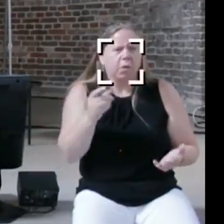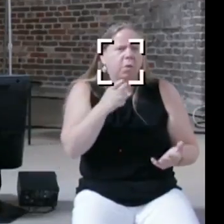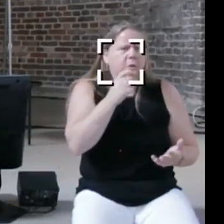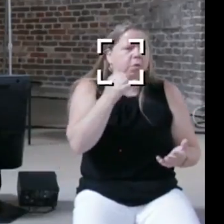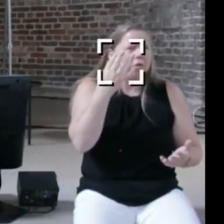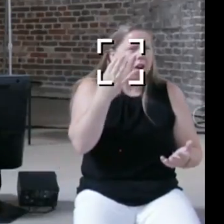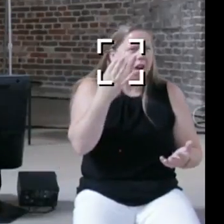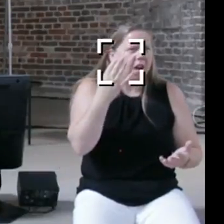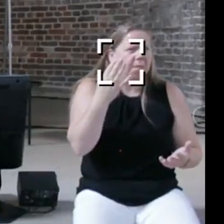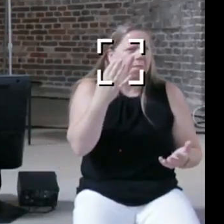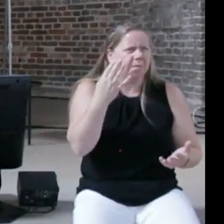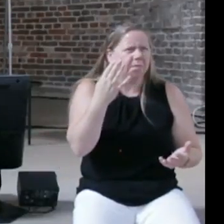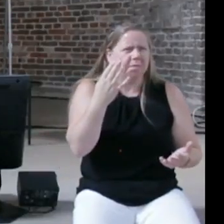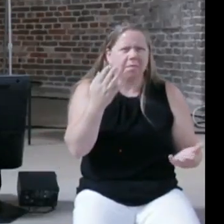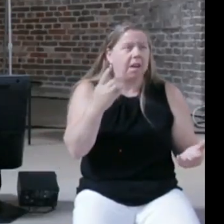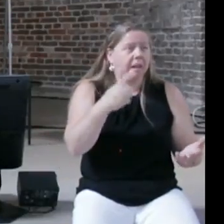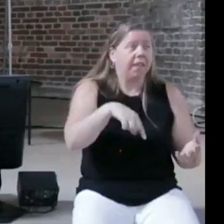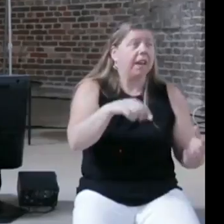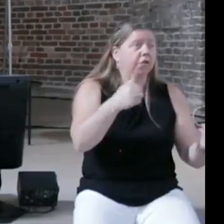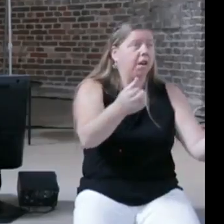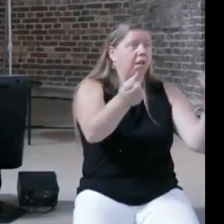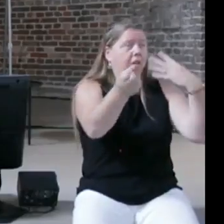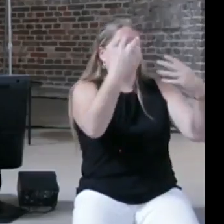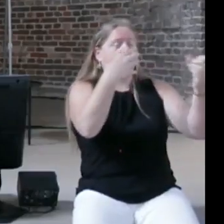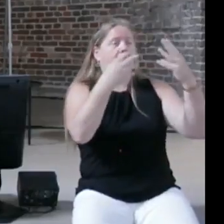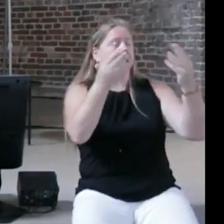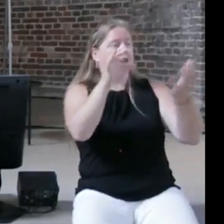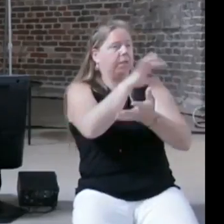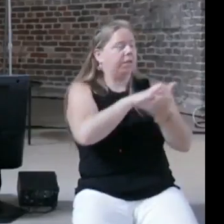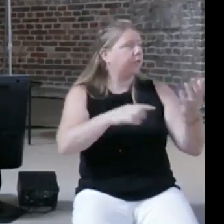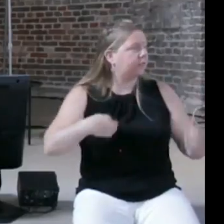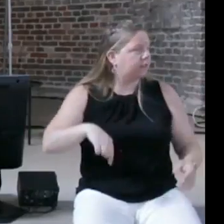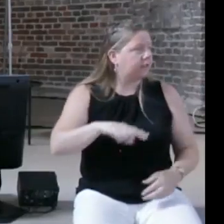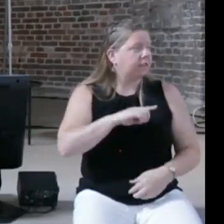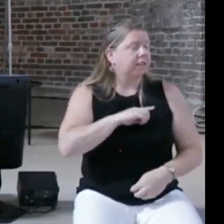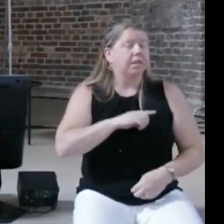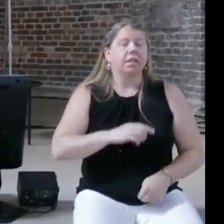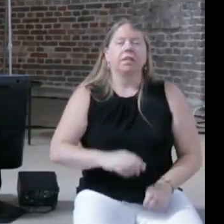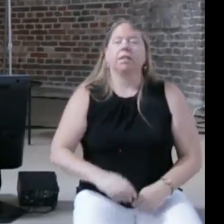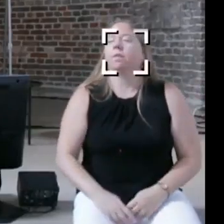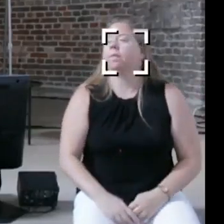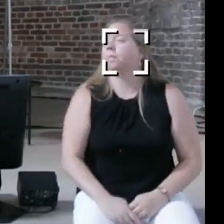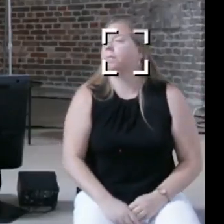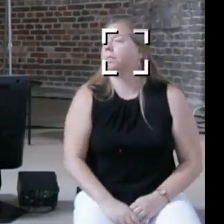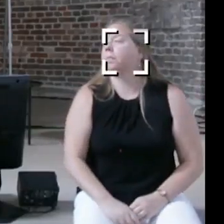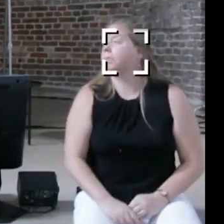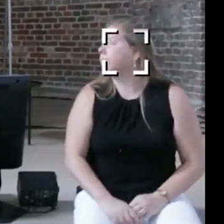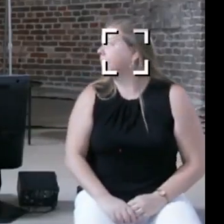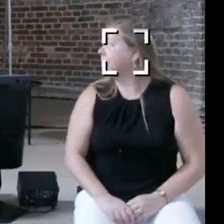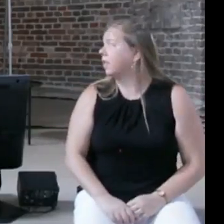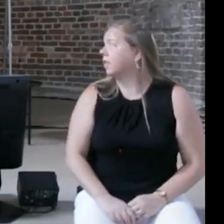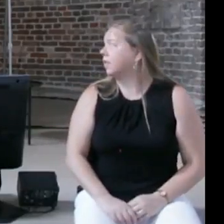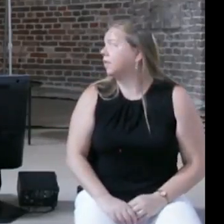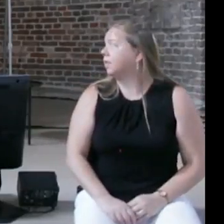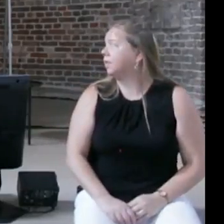us and try to lead us down the wrong path. Yeah so one thing I found encouraging, I think we've been focusing on the dystopian